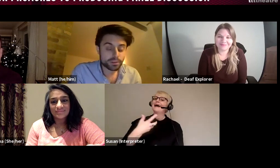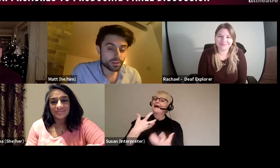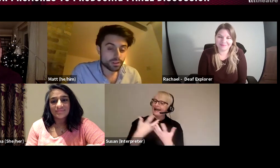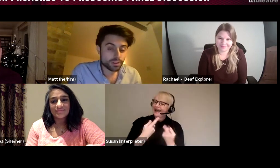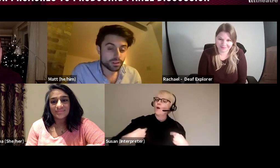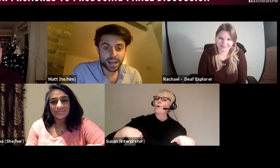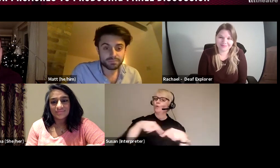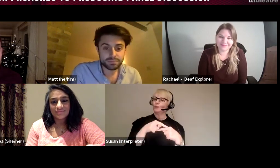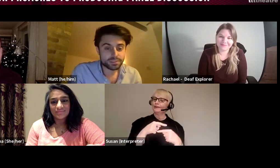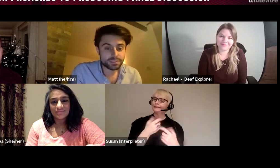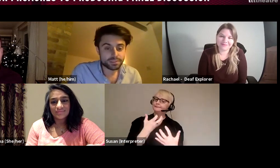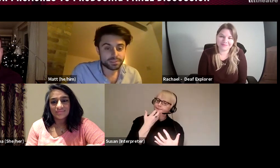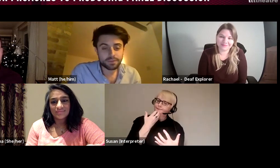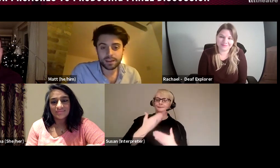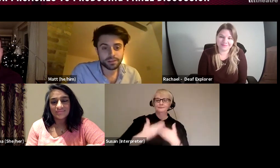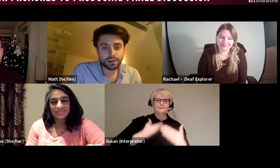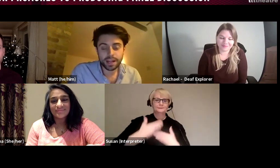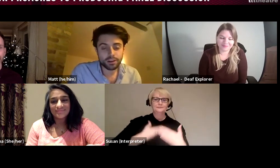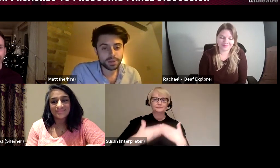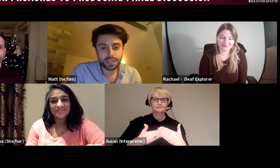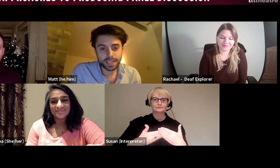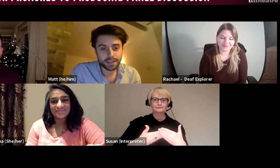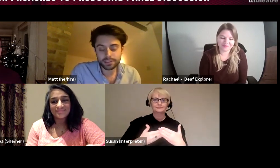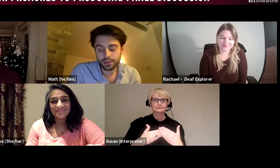learn all of that. You don't need any of that at the start and nobody has that at the start.